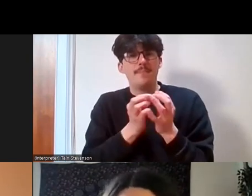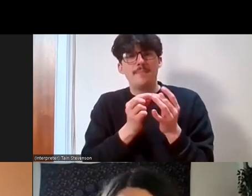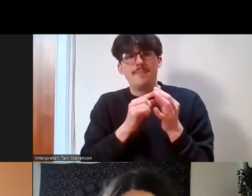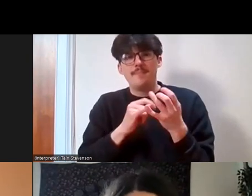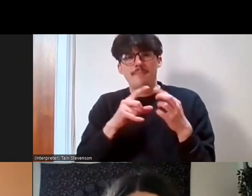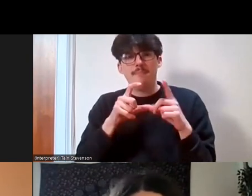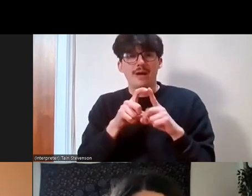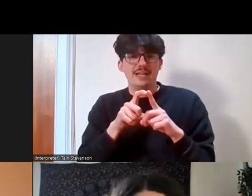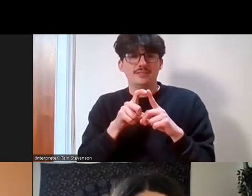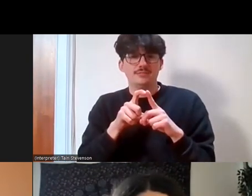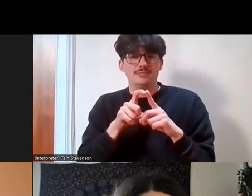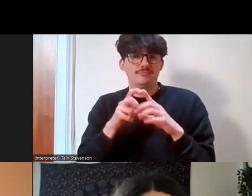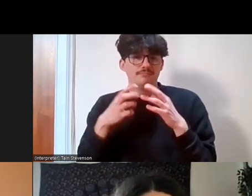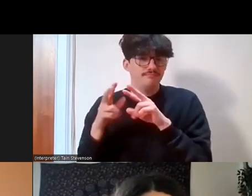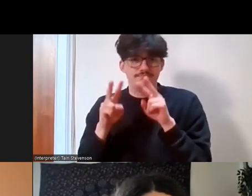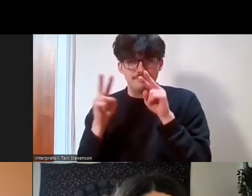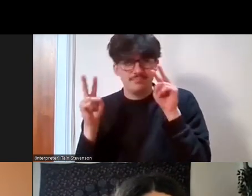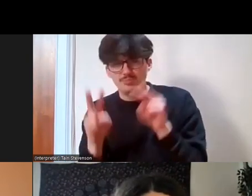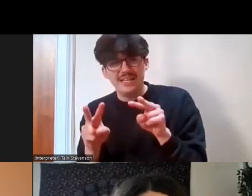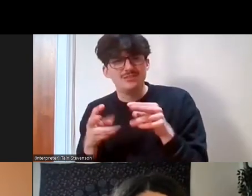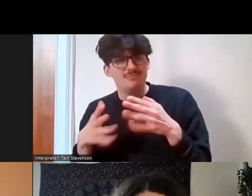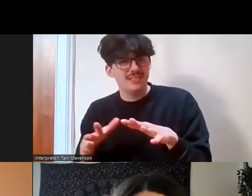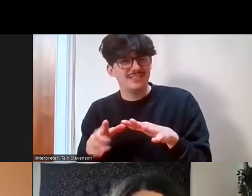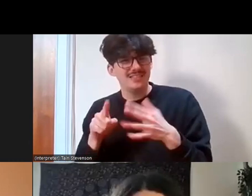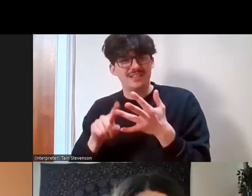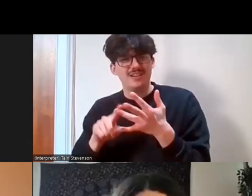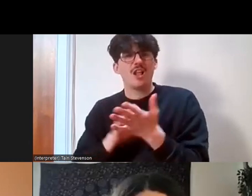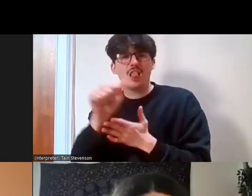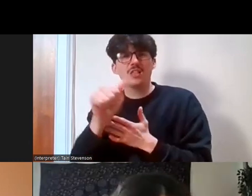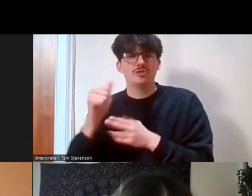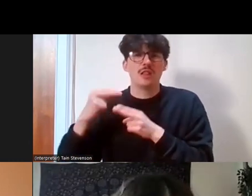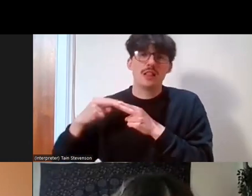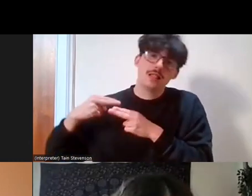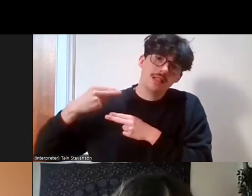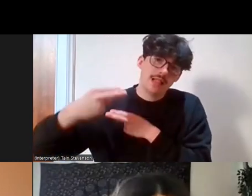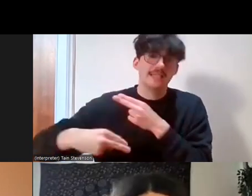resonate with people in this space, of cultural legacy. Phoenix has years of experience working